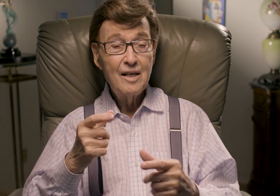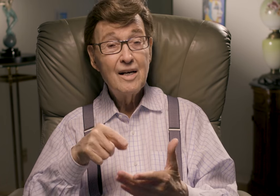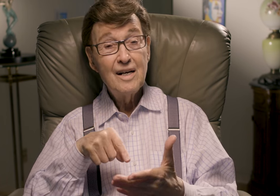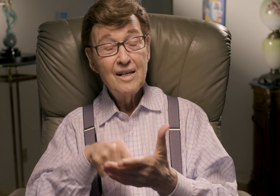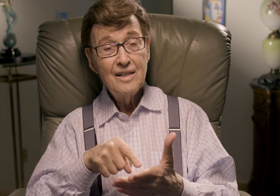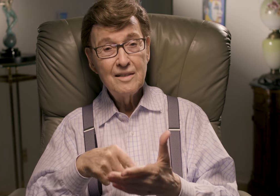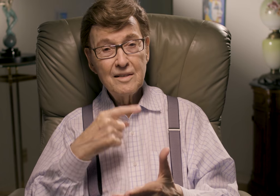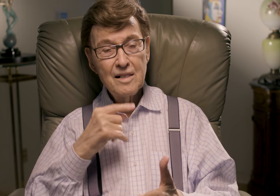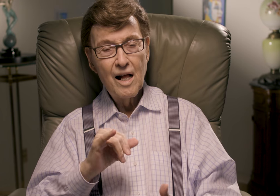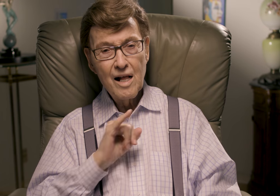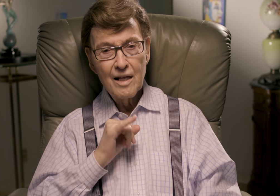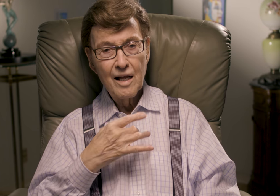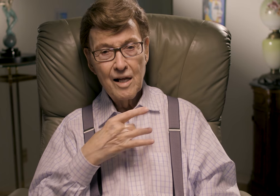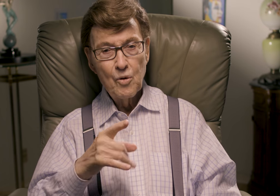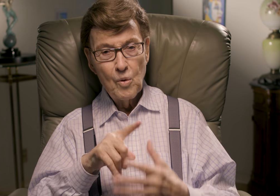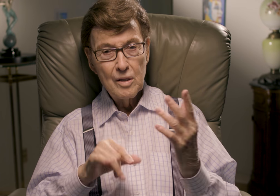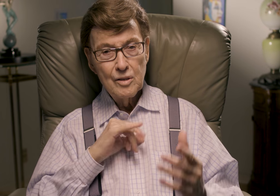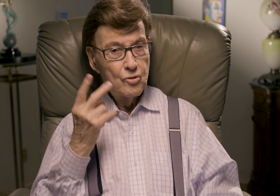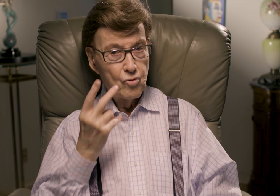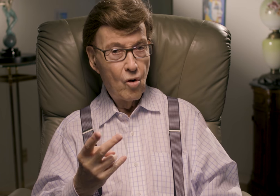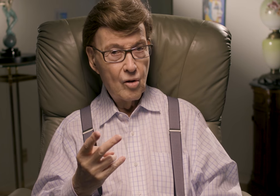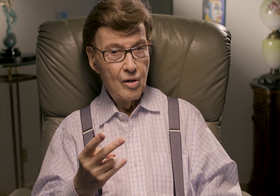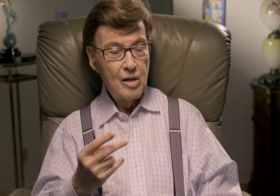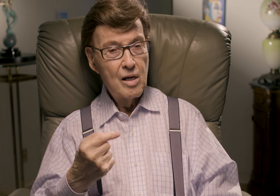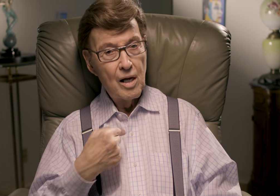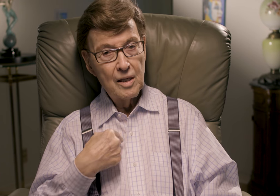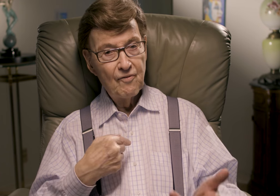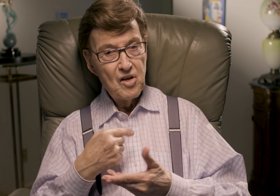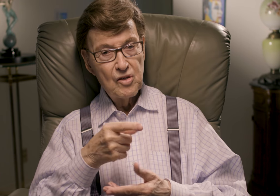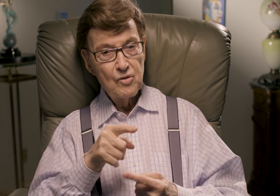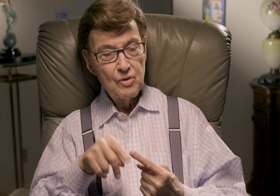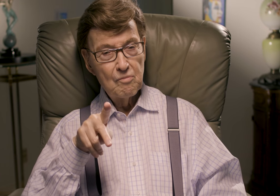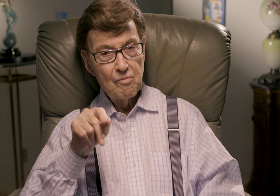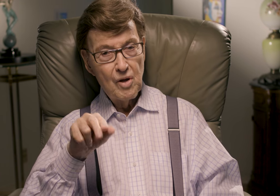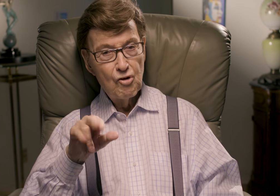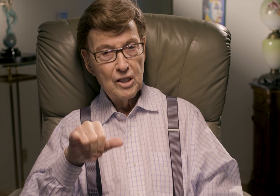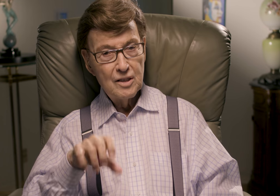which read, "I like what I saw, I invite you to Paris